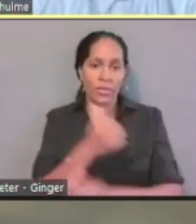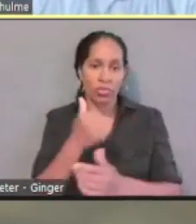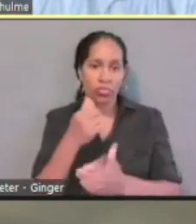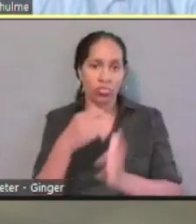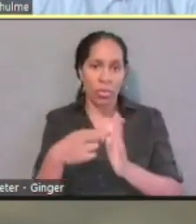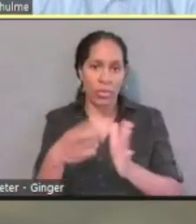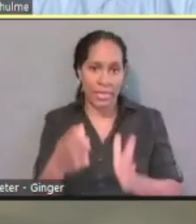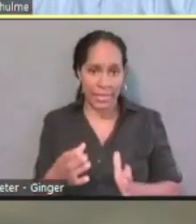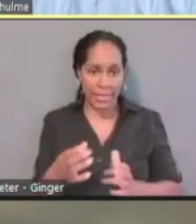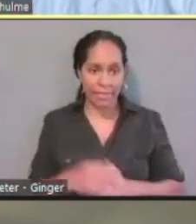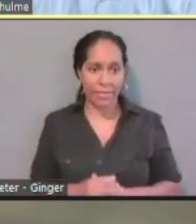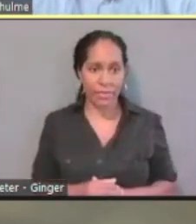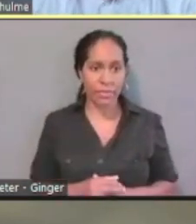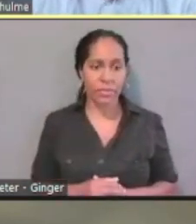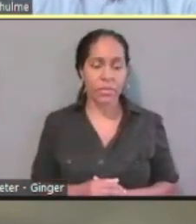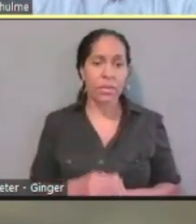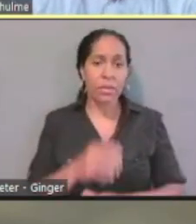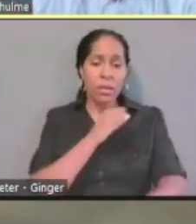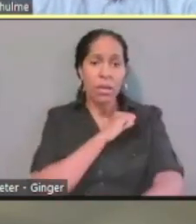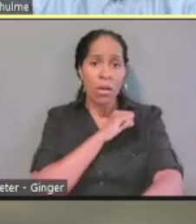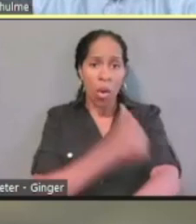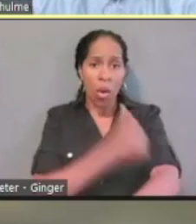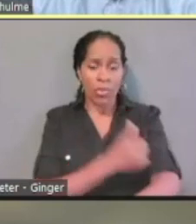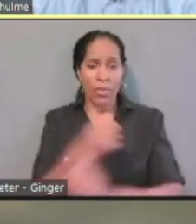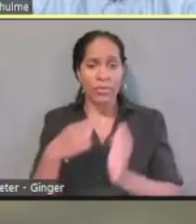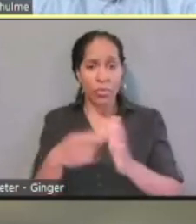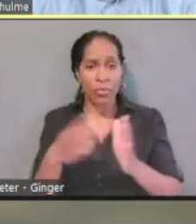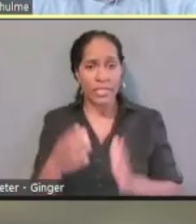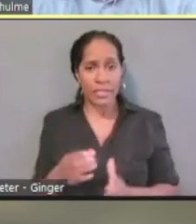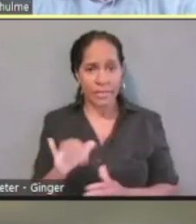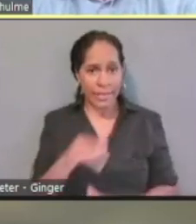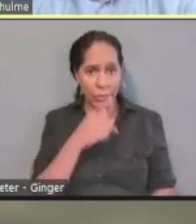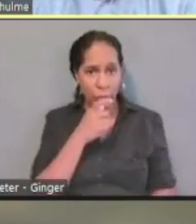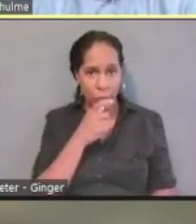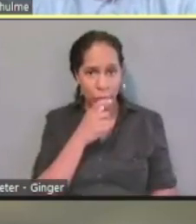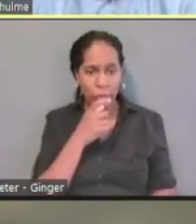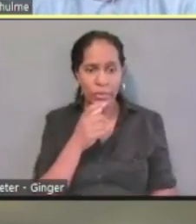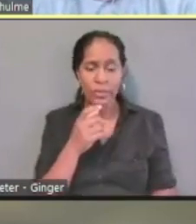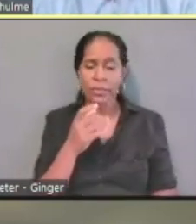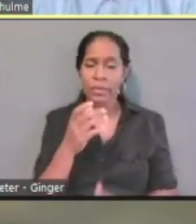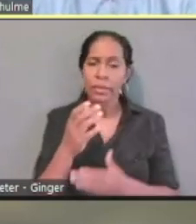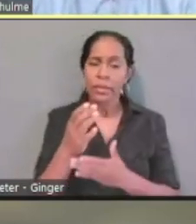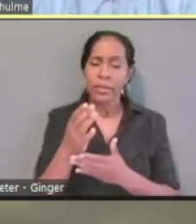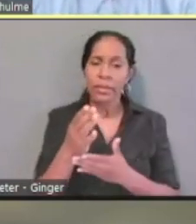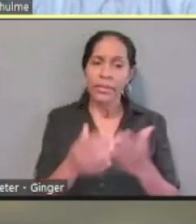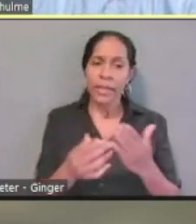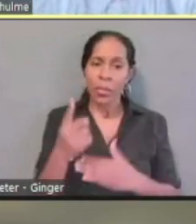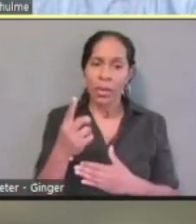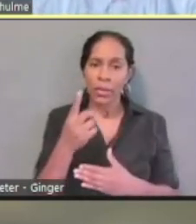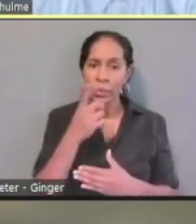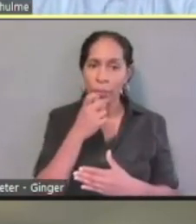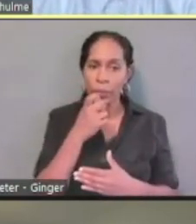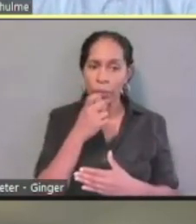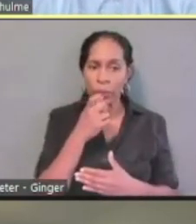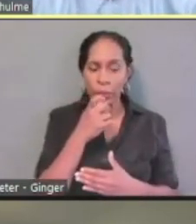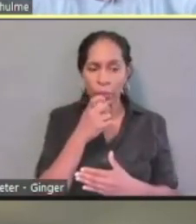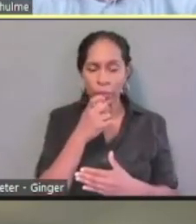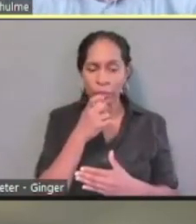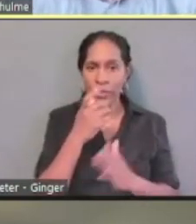An authorized representative is really someone that has basically filled out a form,